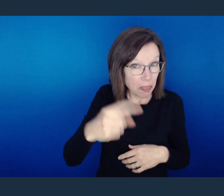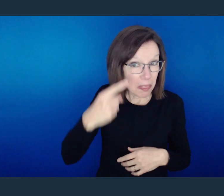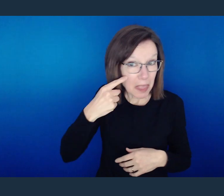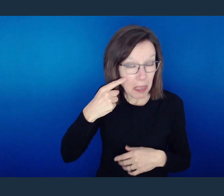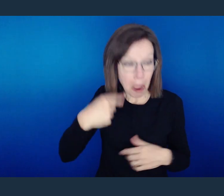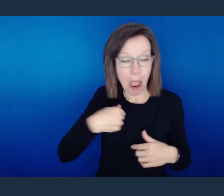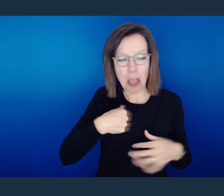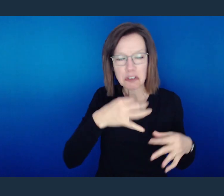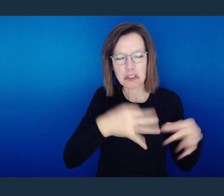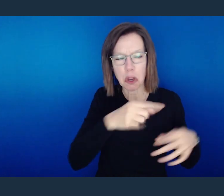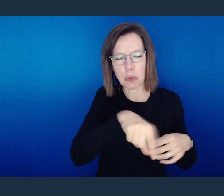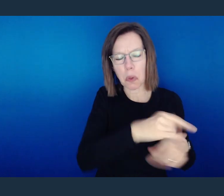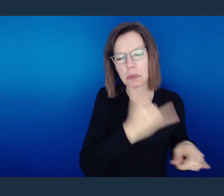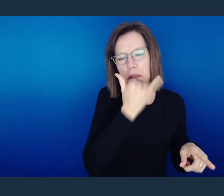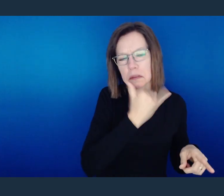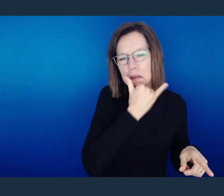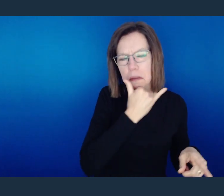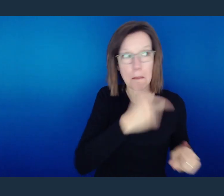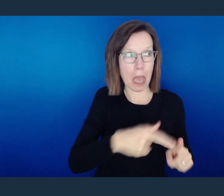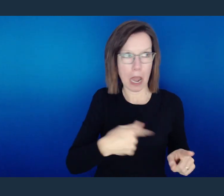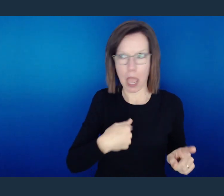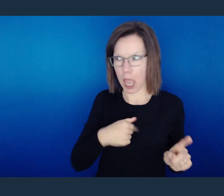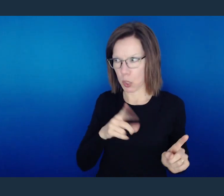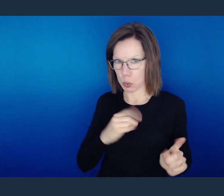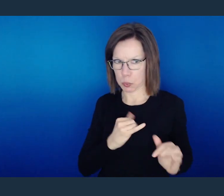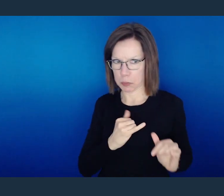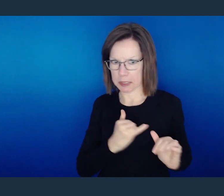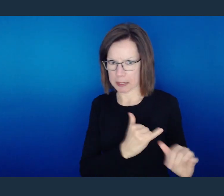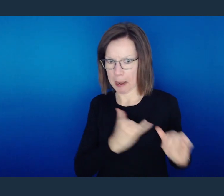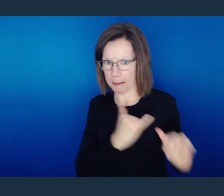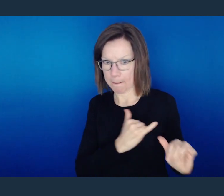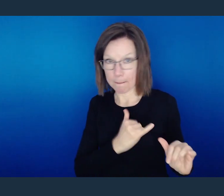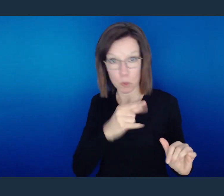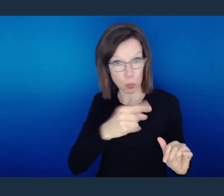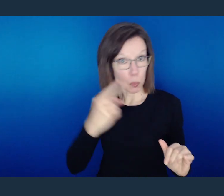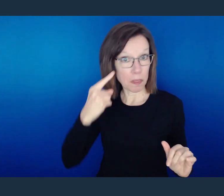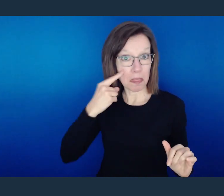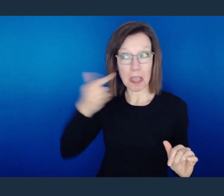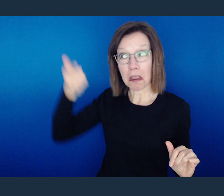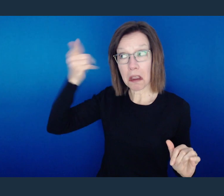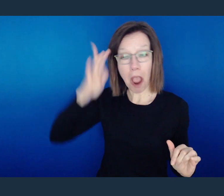Do you suppose, O man -- you who judge those who practice such things and yet do them yourself